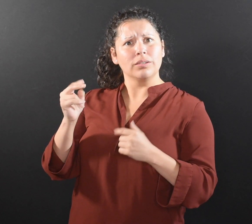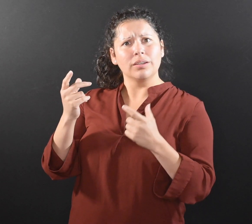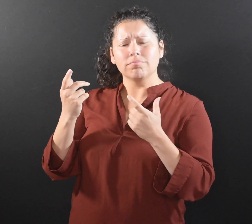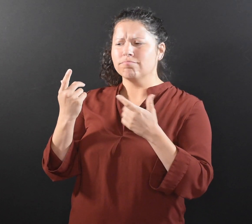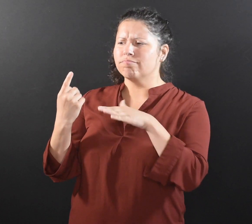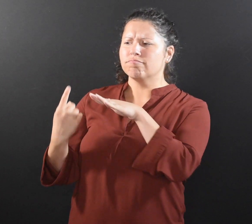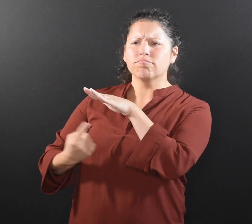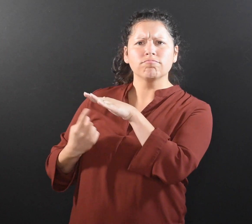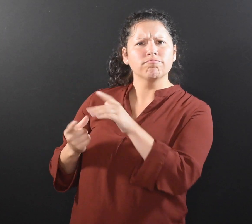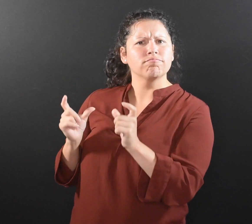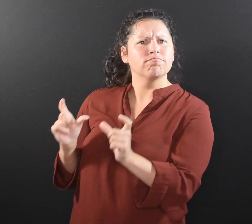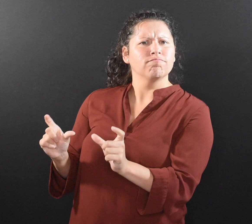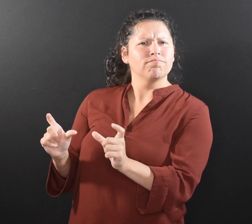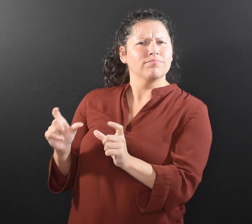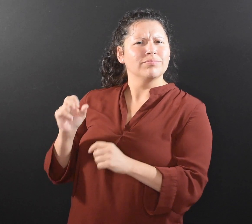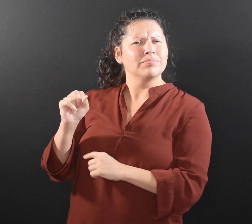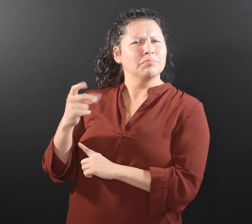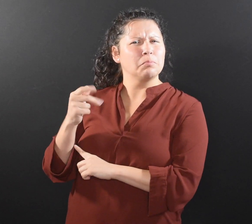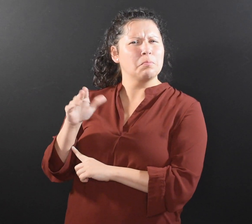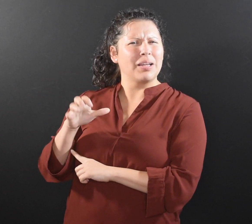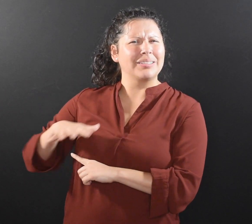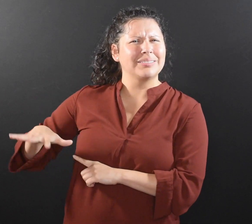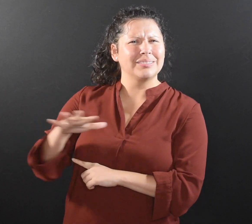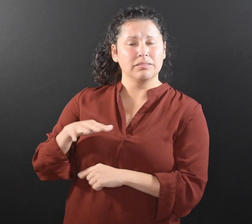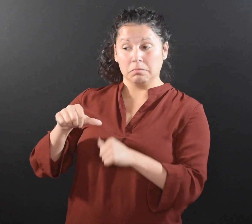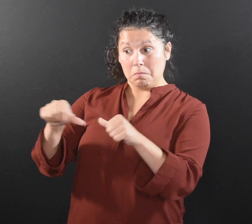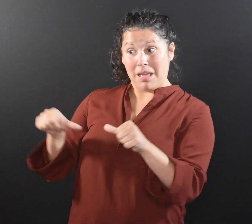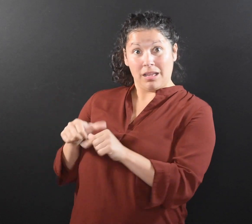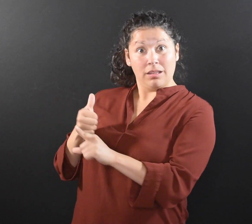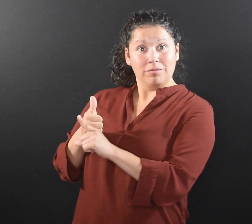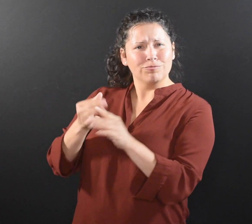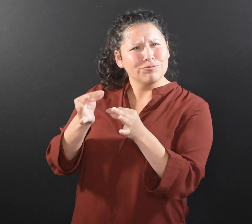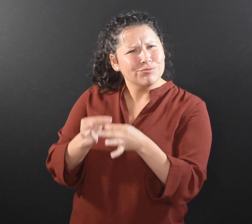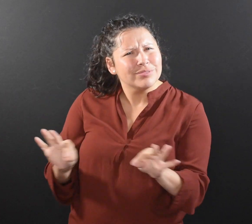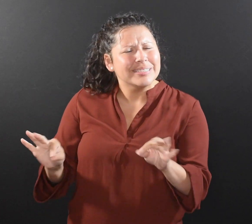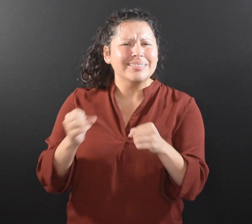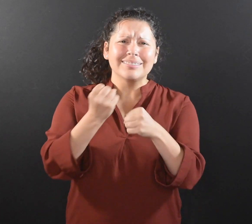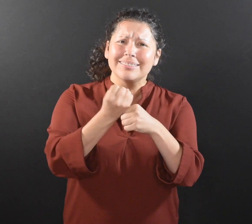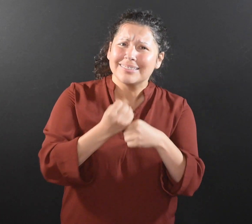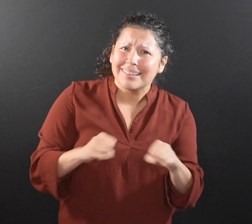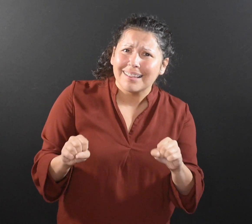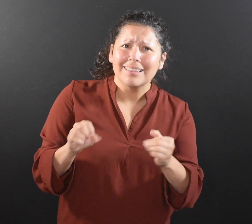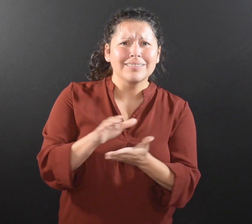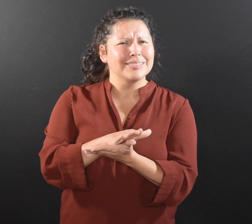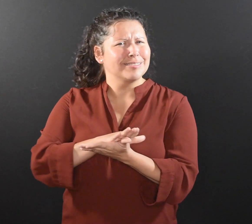Minnesota Isolation Spaces are free, safe, clean, and comfortable places